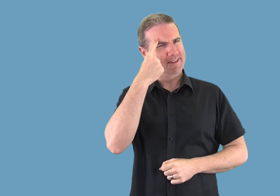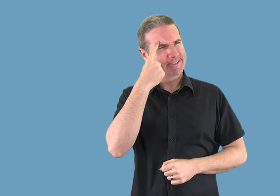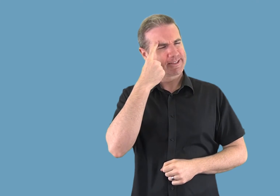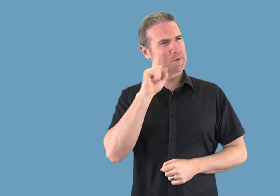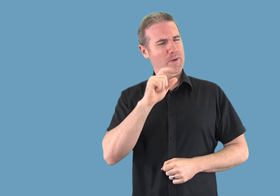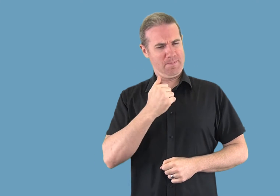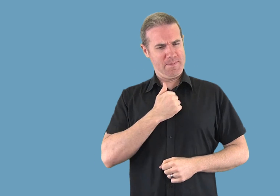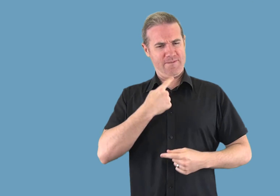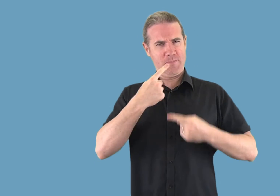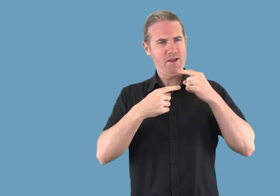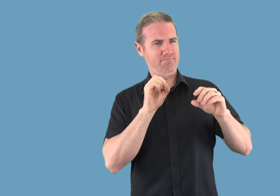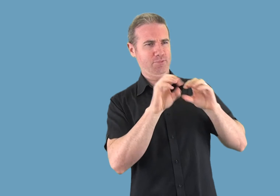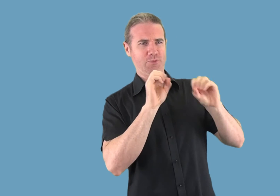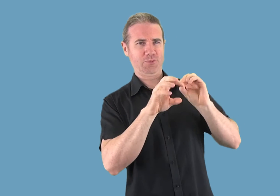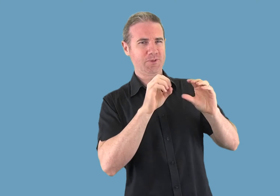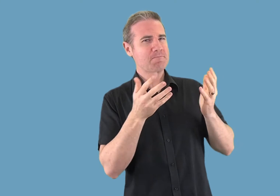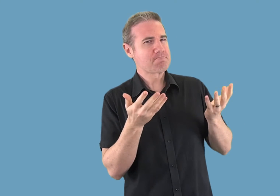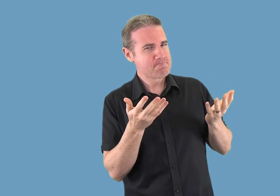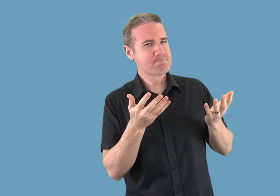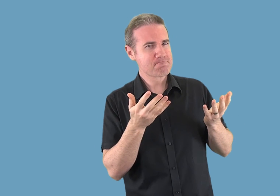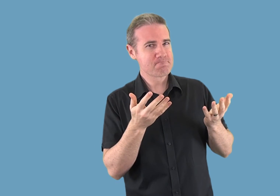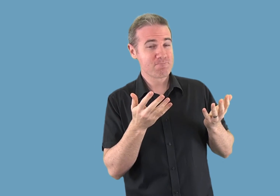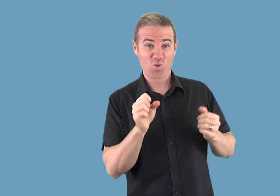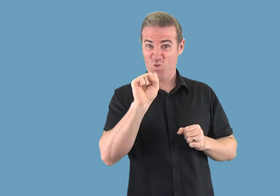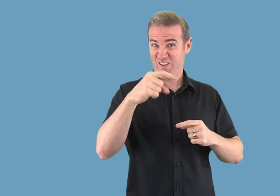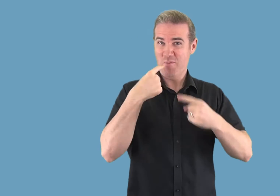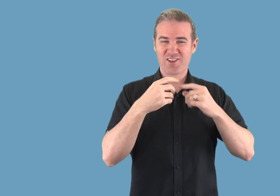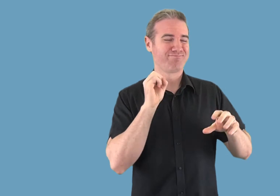sharing with others and who you share it with.